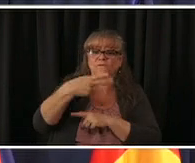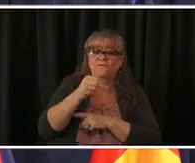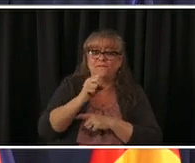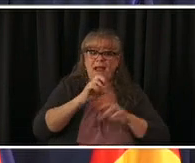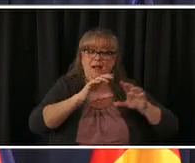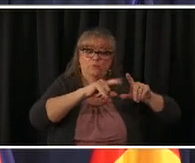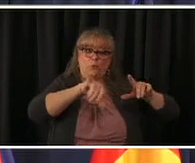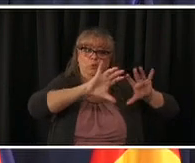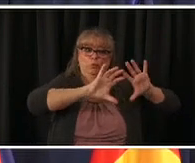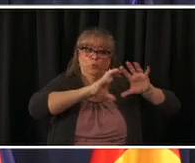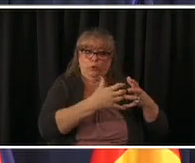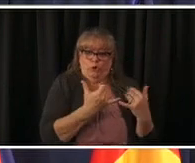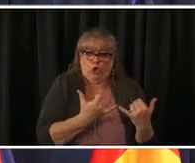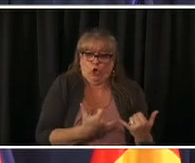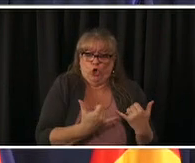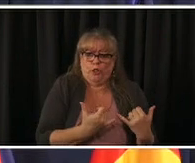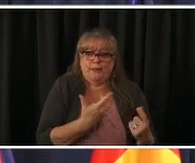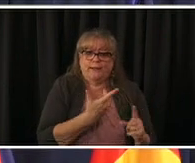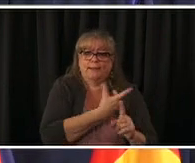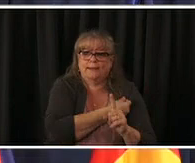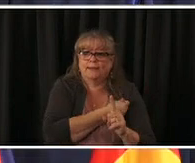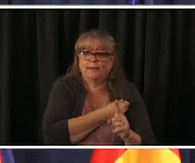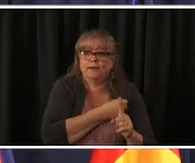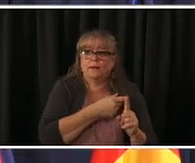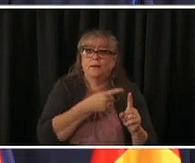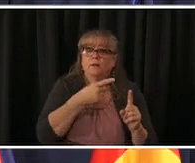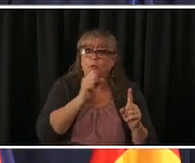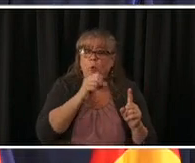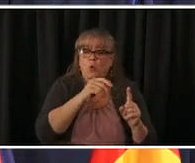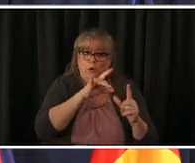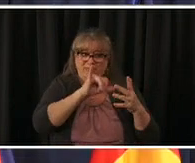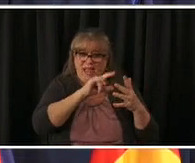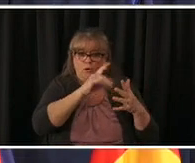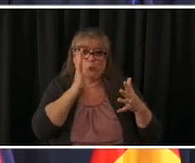right are they going to be prioritized over the general public so first of all we we miss you